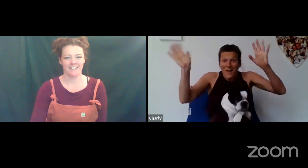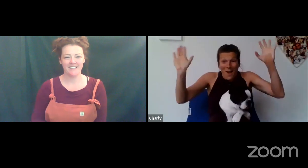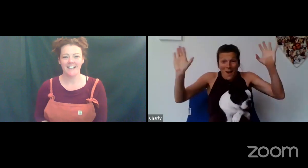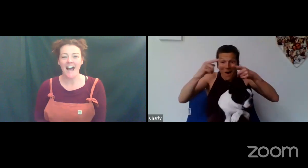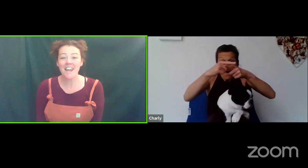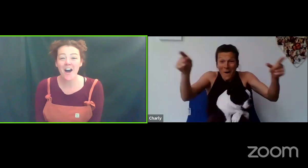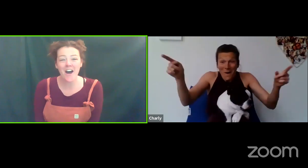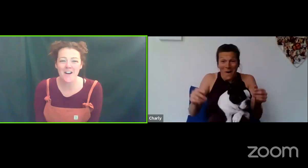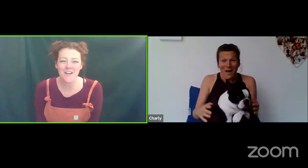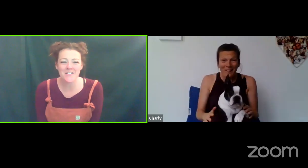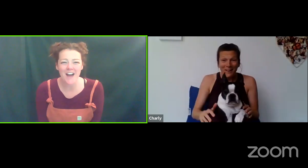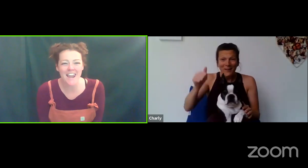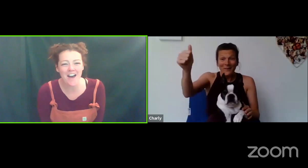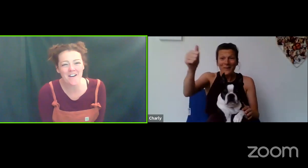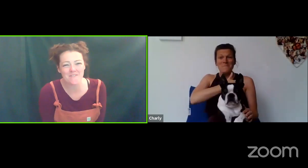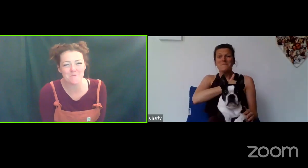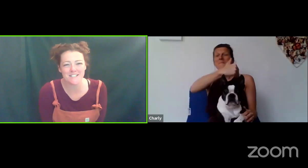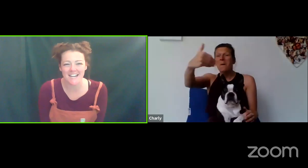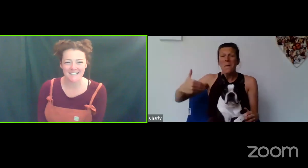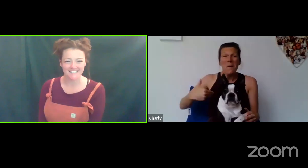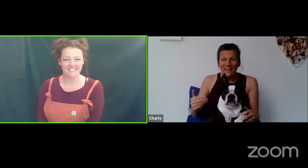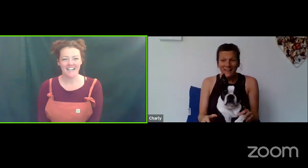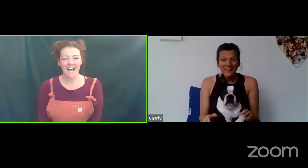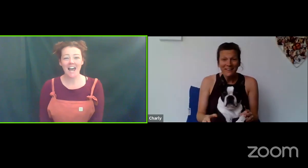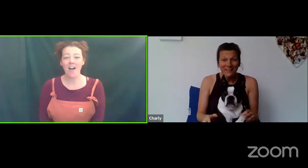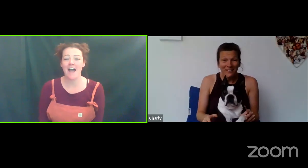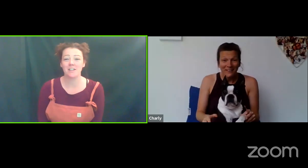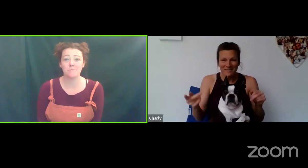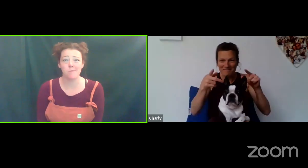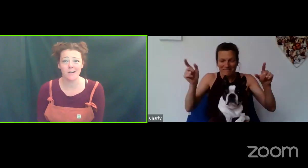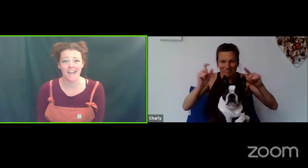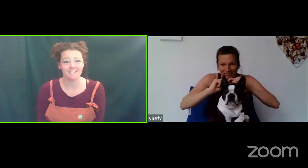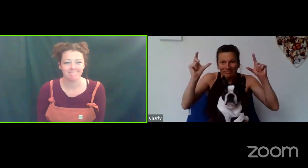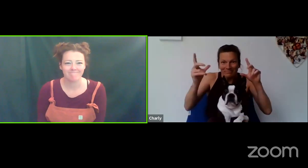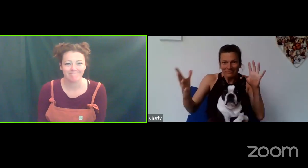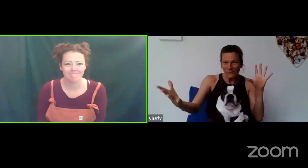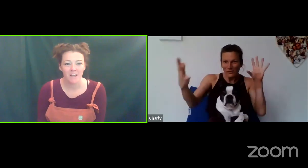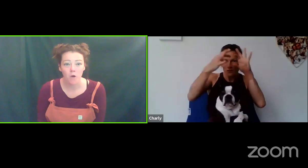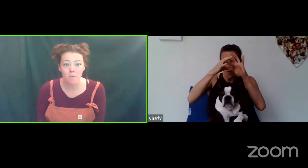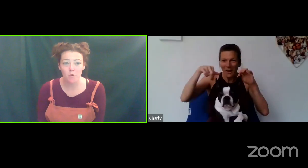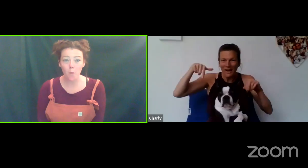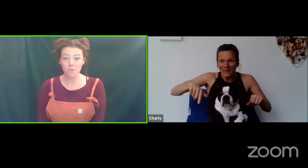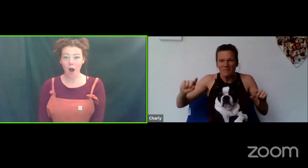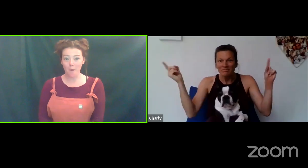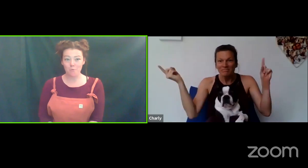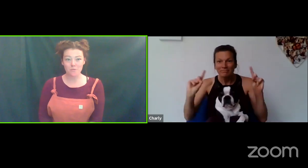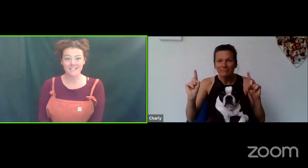Hello! Hello everybody! Hello and good morning. I hope you are all up bright